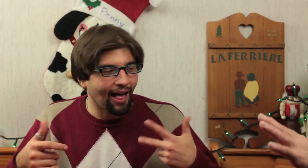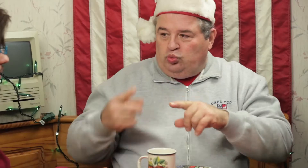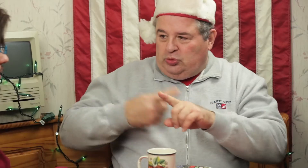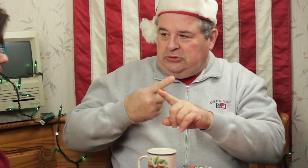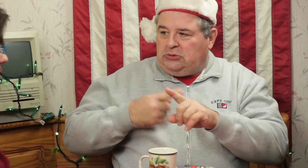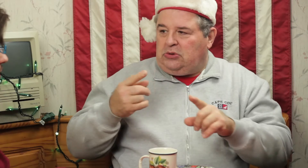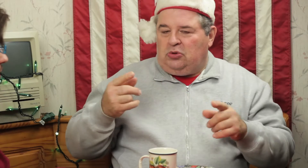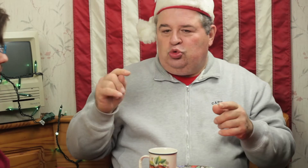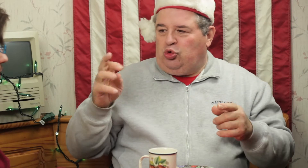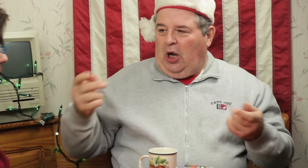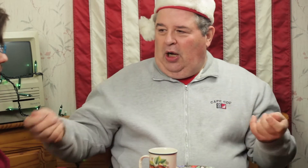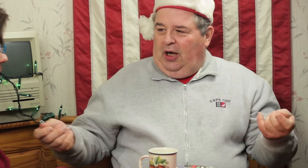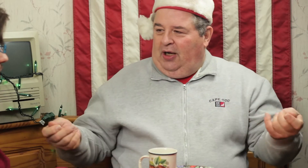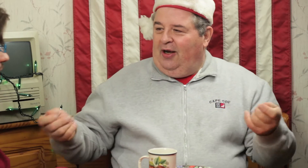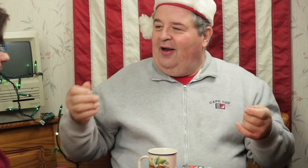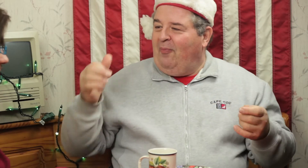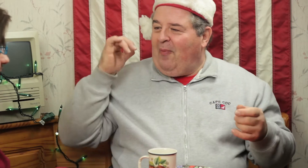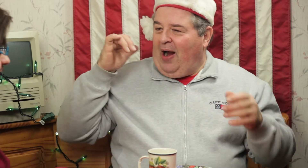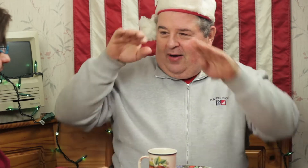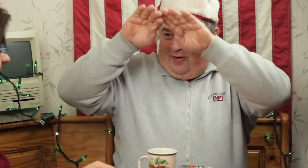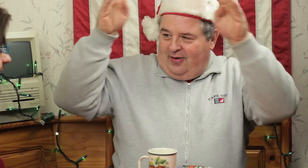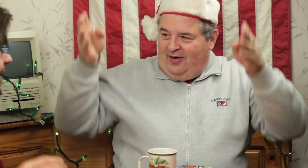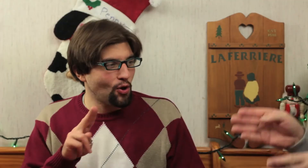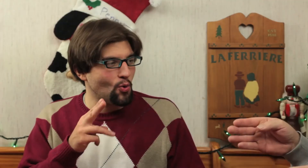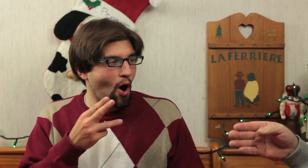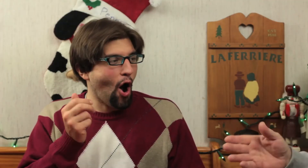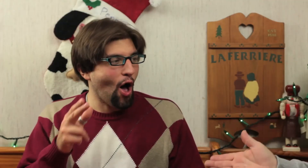Just figure it out as we stumble through. We should rent a truck, with a box box in the back. UHAUL